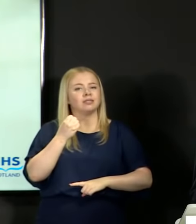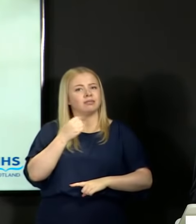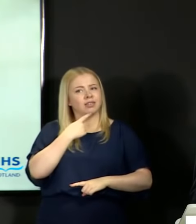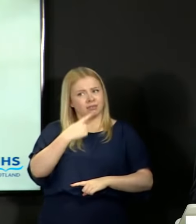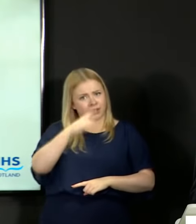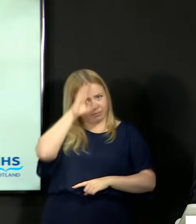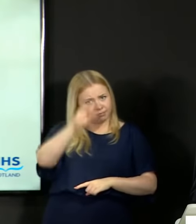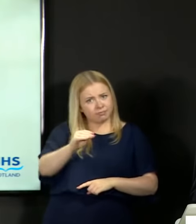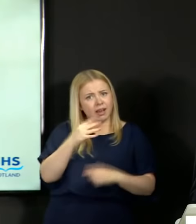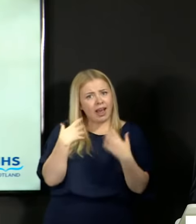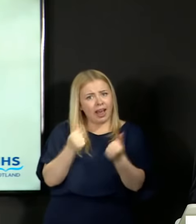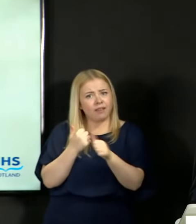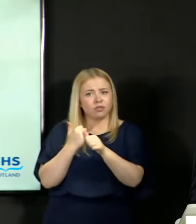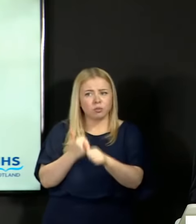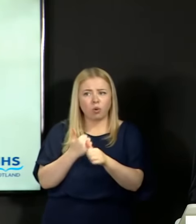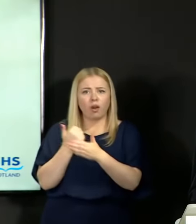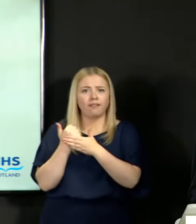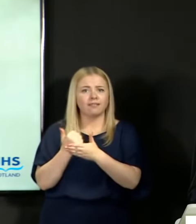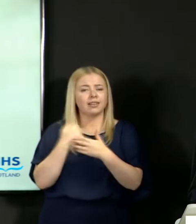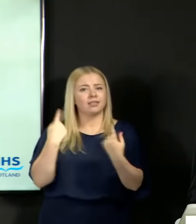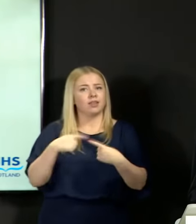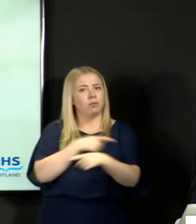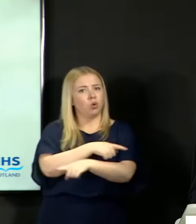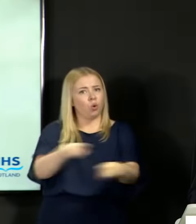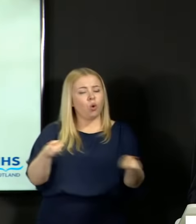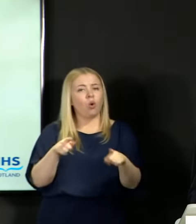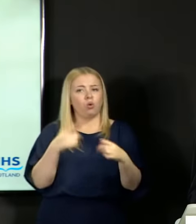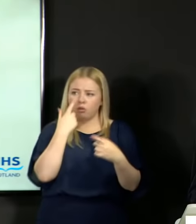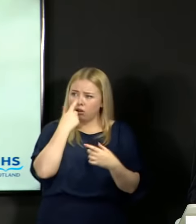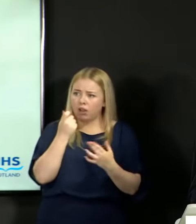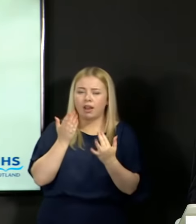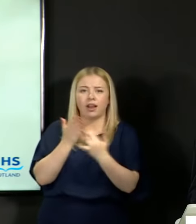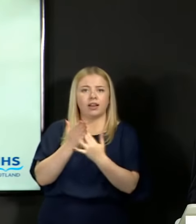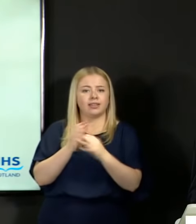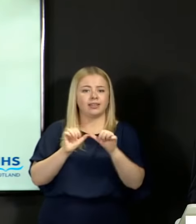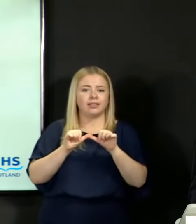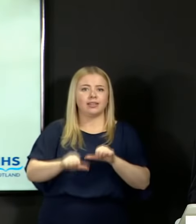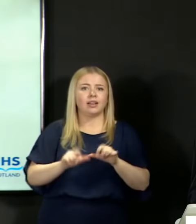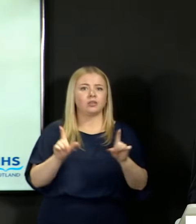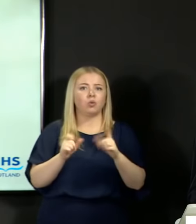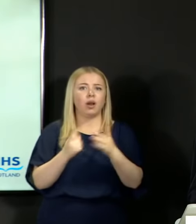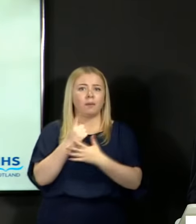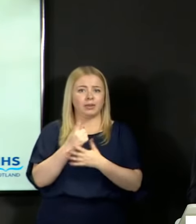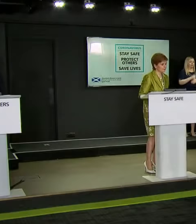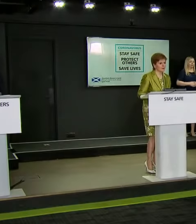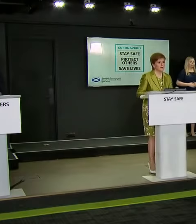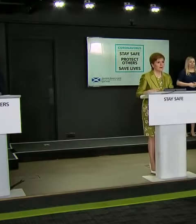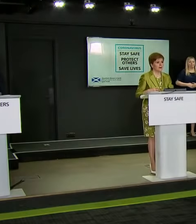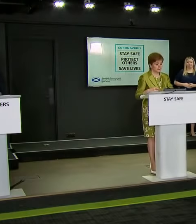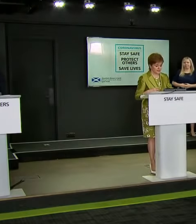advice available to every one of you to assist you in the next steps that you decide to take. Thanks John.